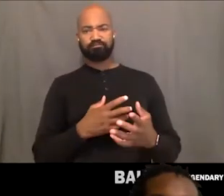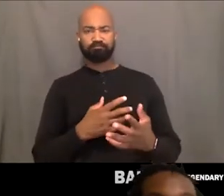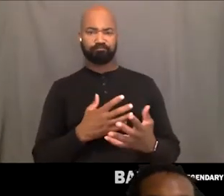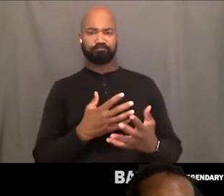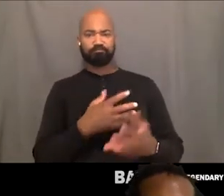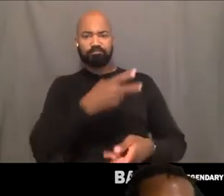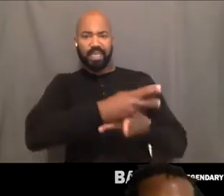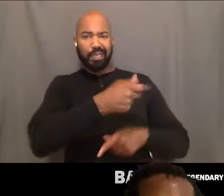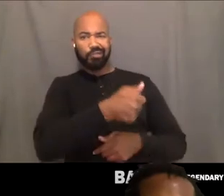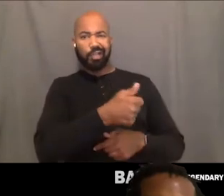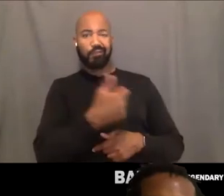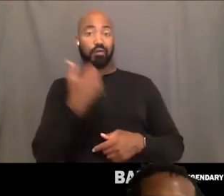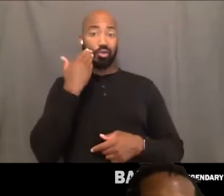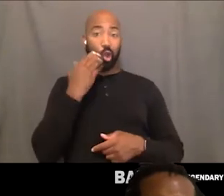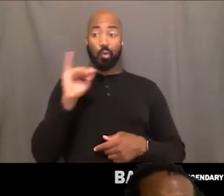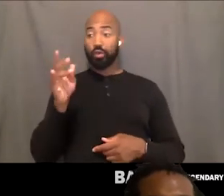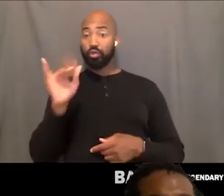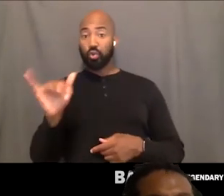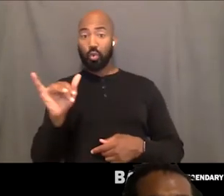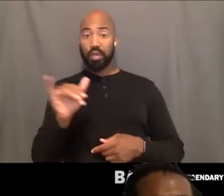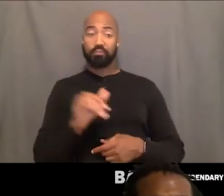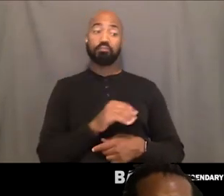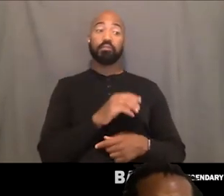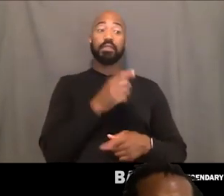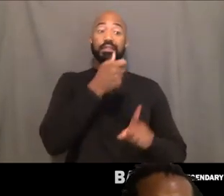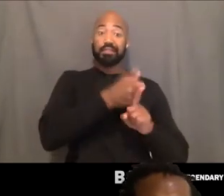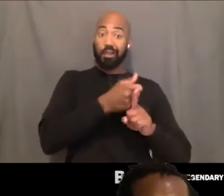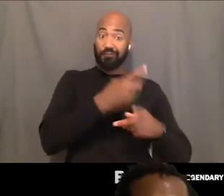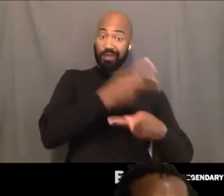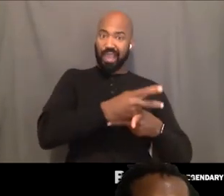You can separate them if you want but like how are you practicing self-care right now?